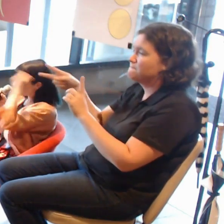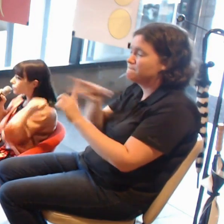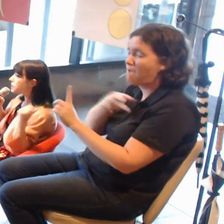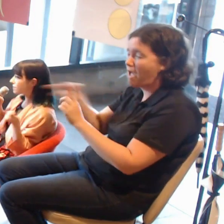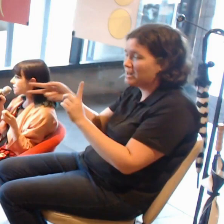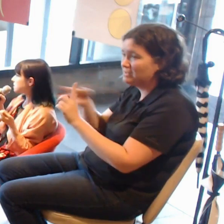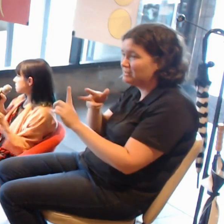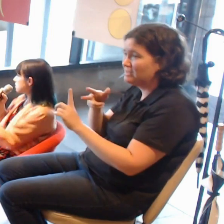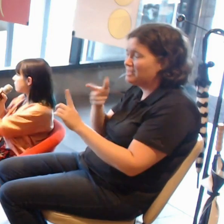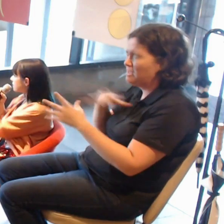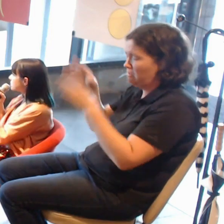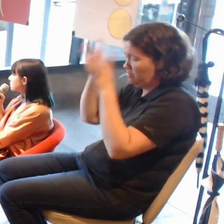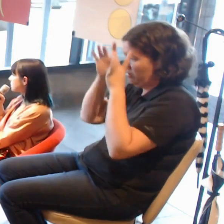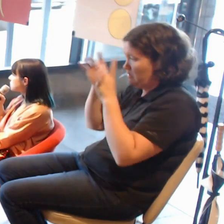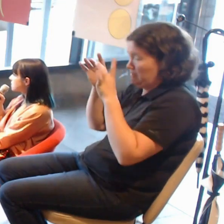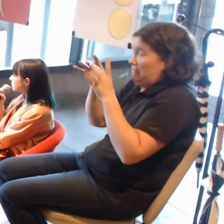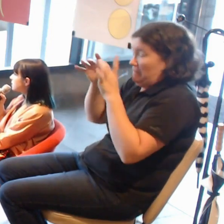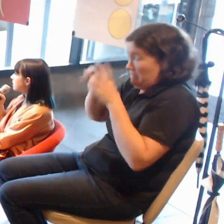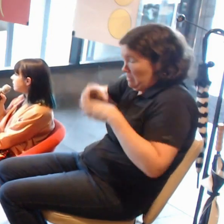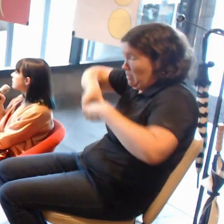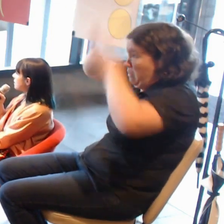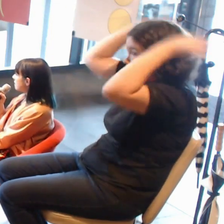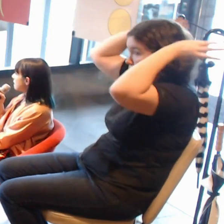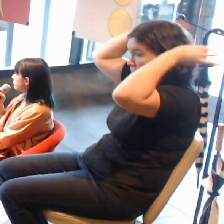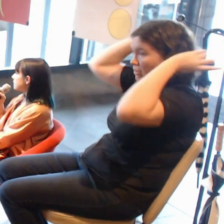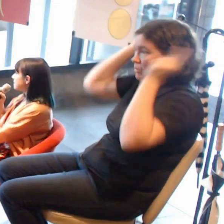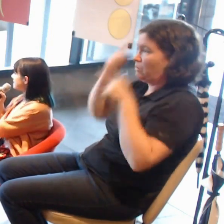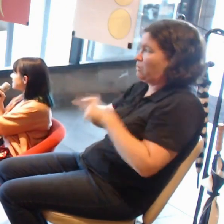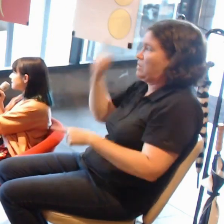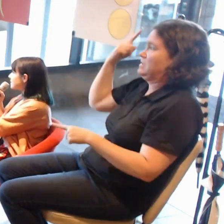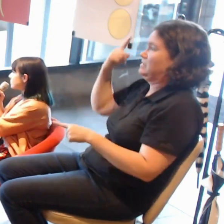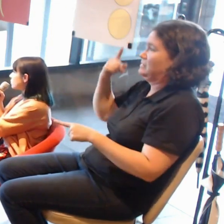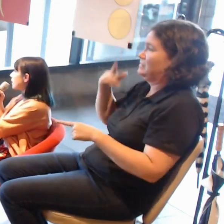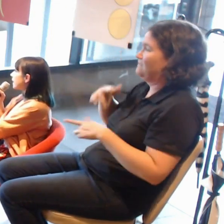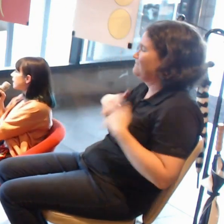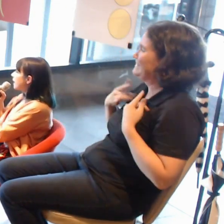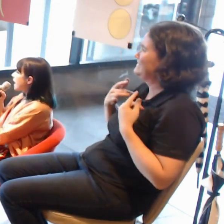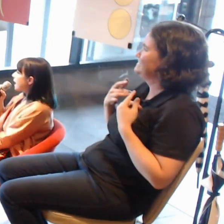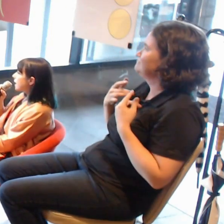but in a different way.